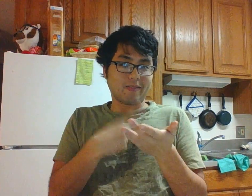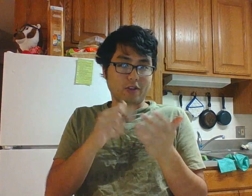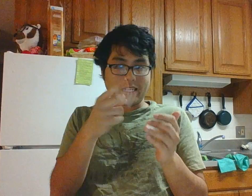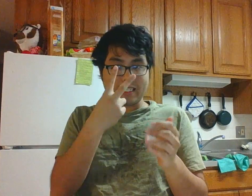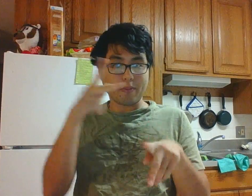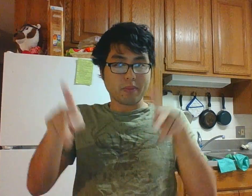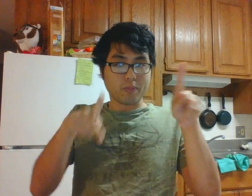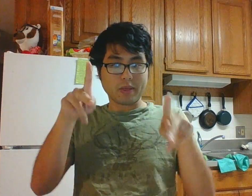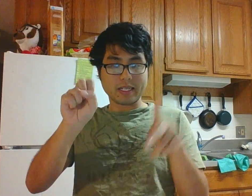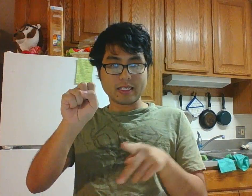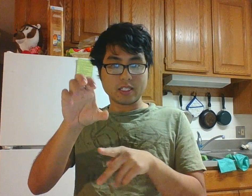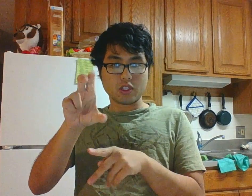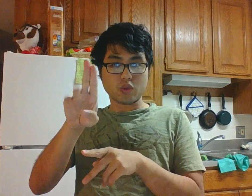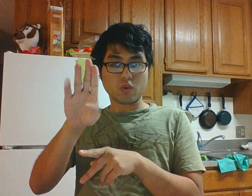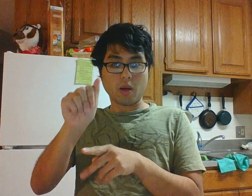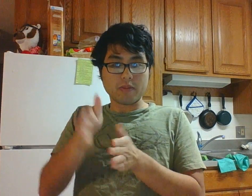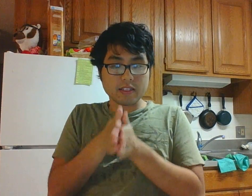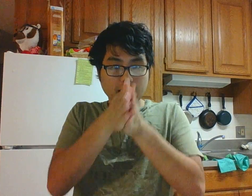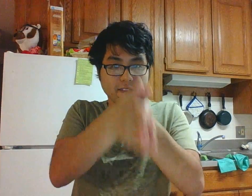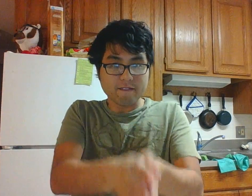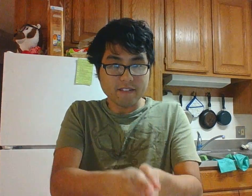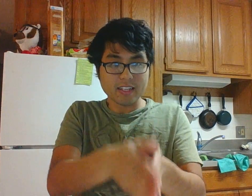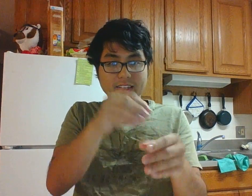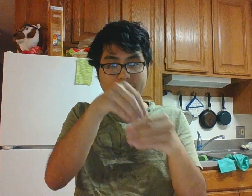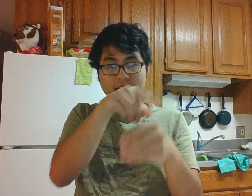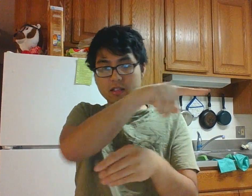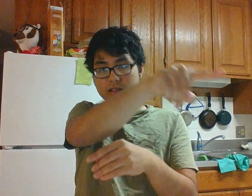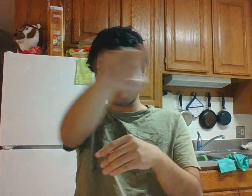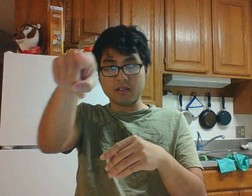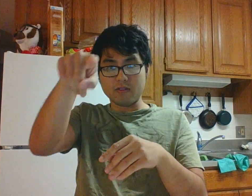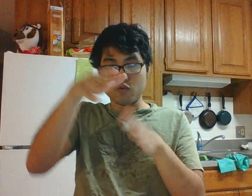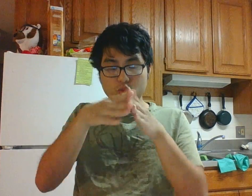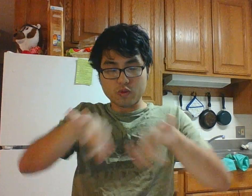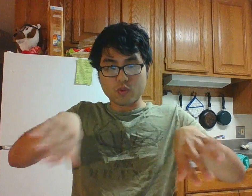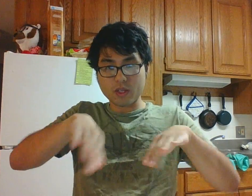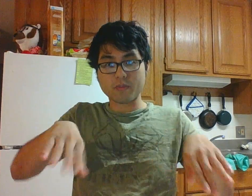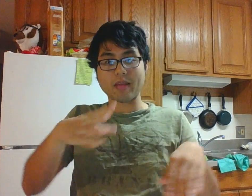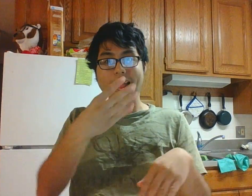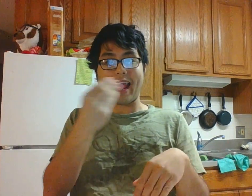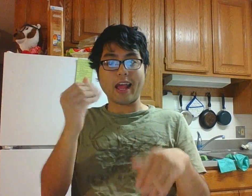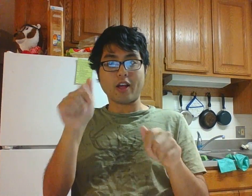sometime you can see people scuba diving there, swimming